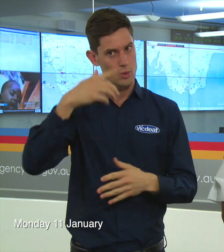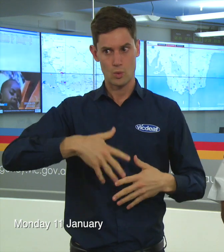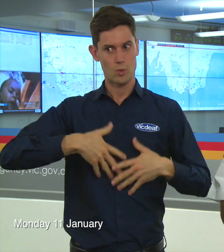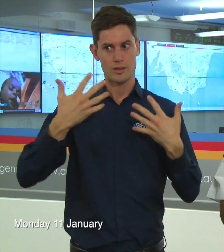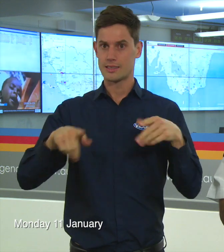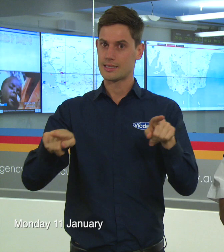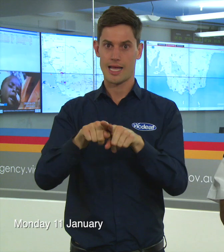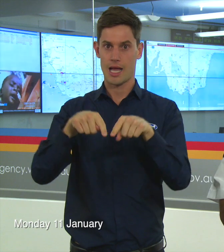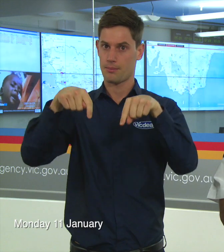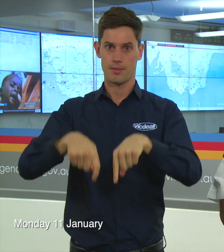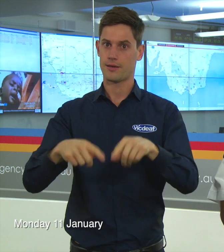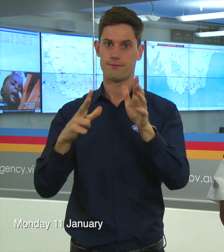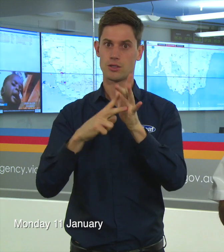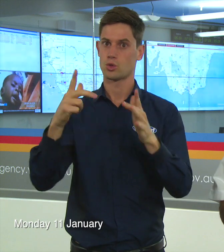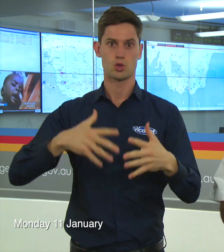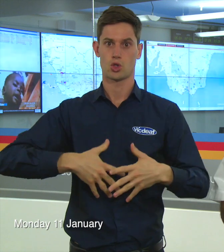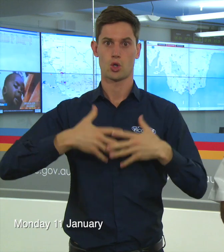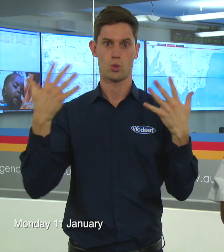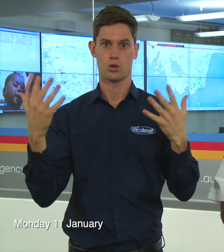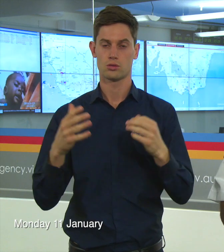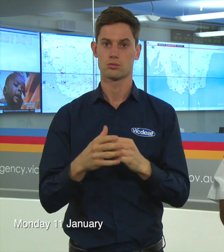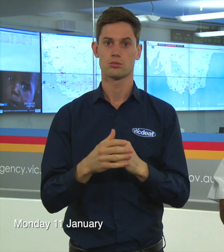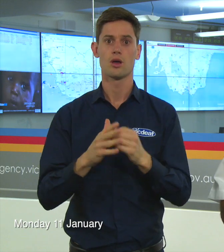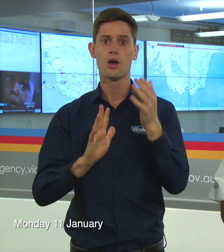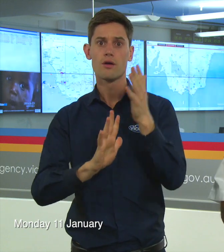We’ve got fire danger ratings this week that move into the severes.